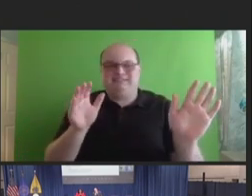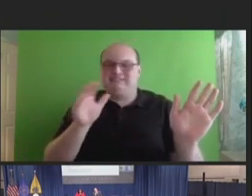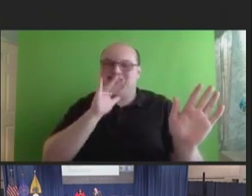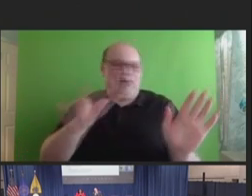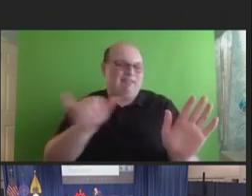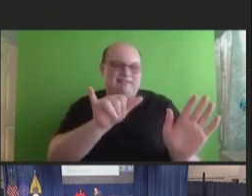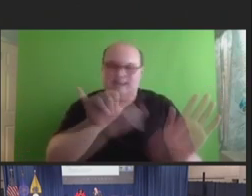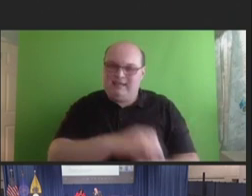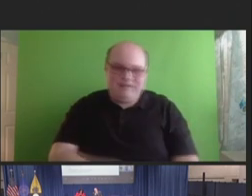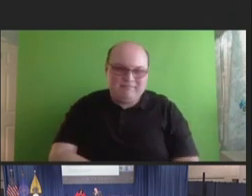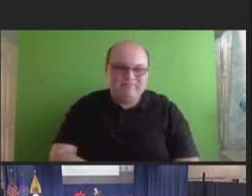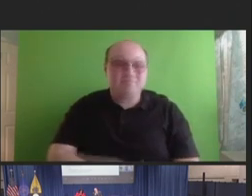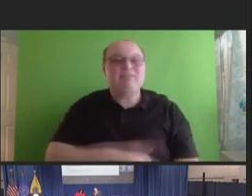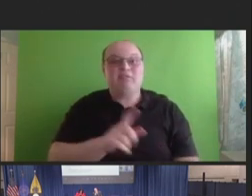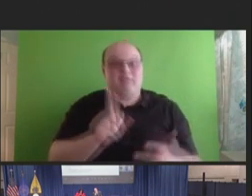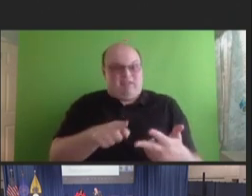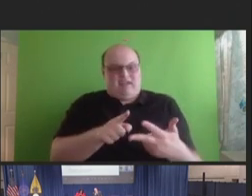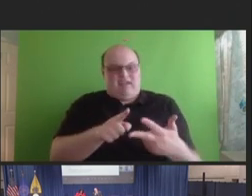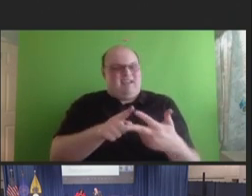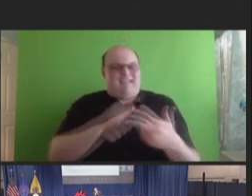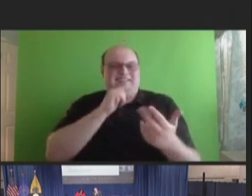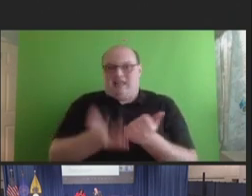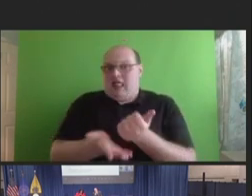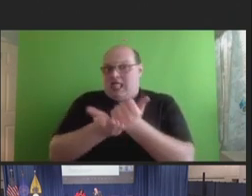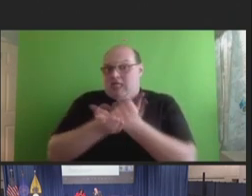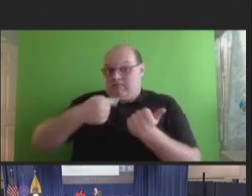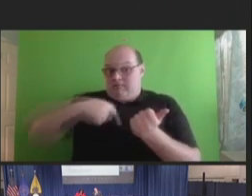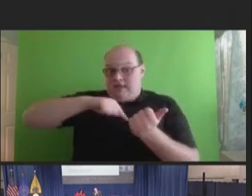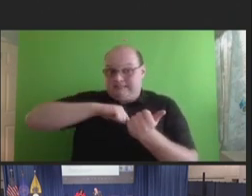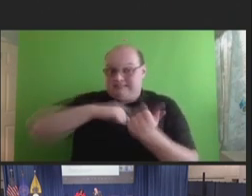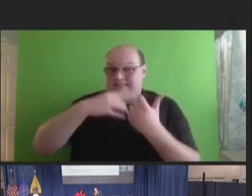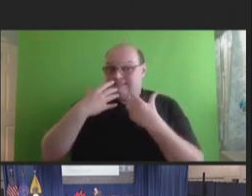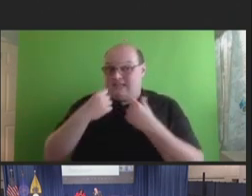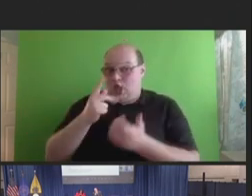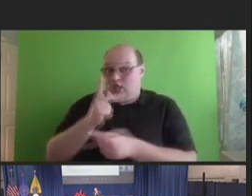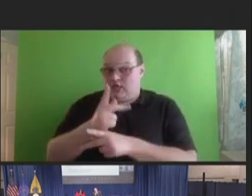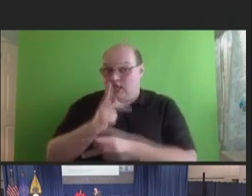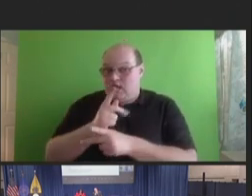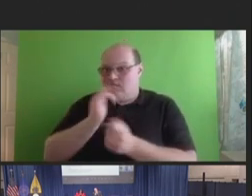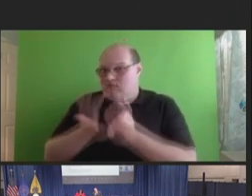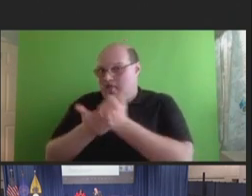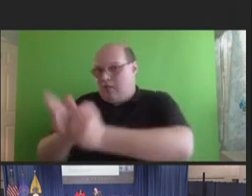is something that is not helping us as far as vaccine fatigue goes. And I think the other